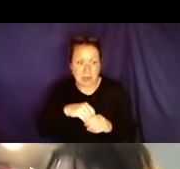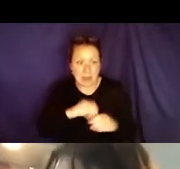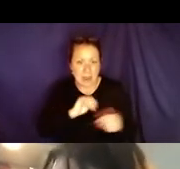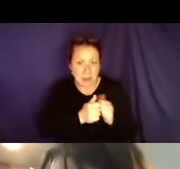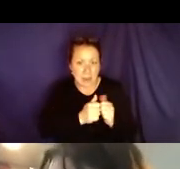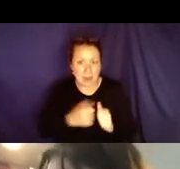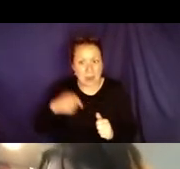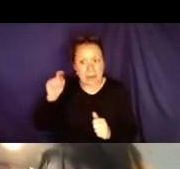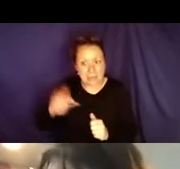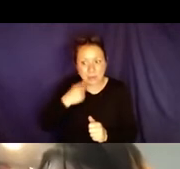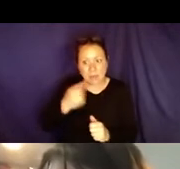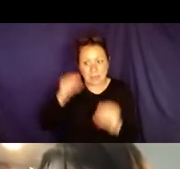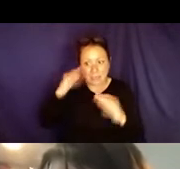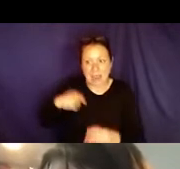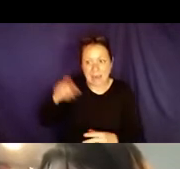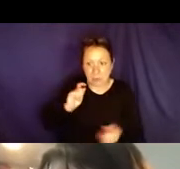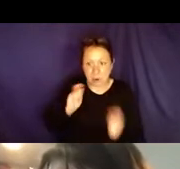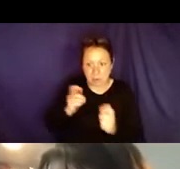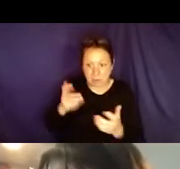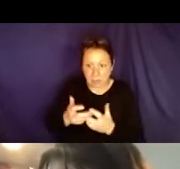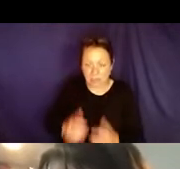is great but I don't see people with